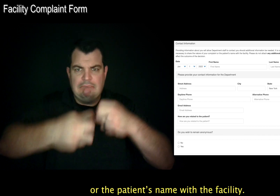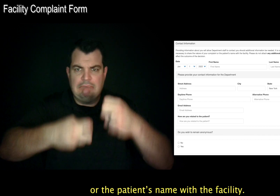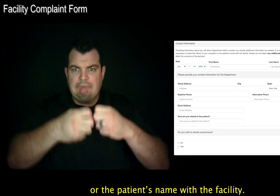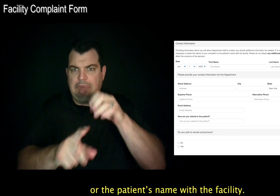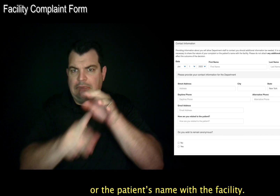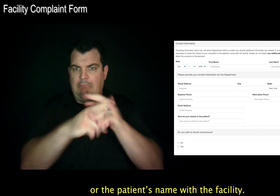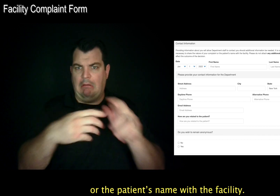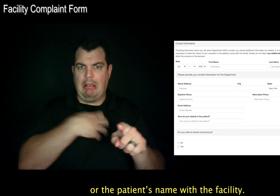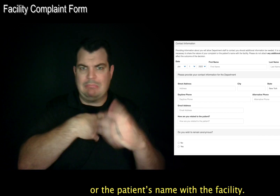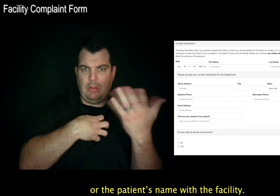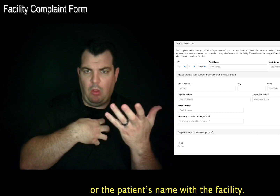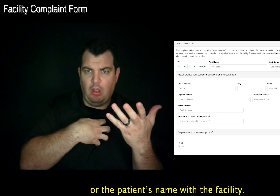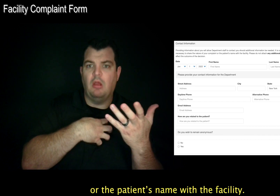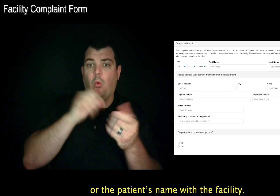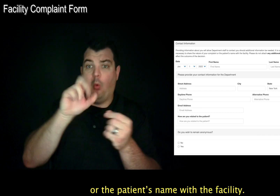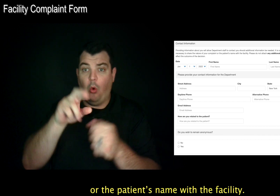or the patient’s name with the facility.